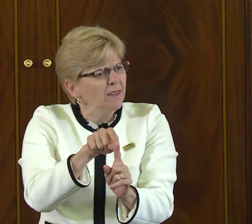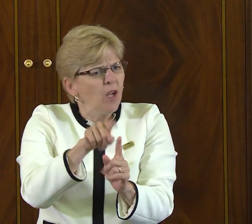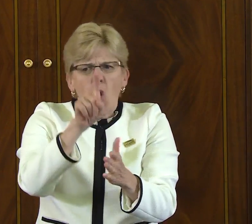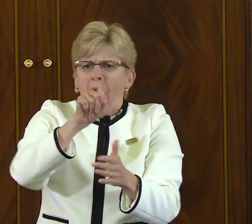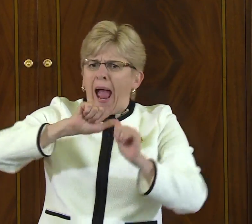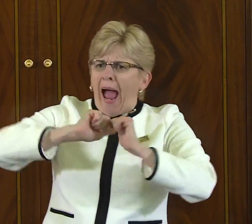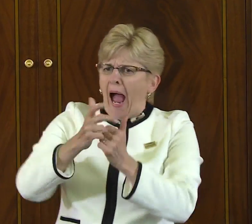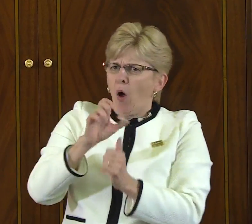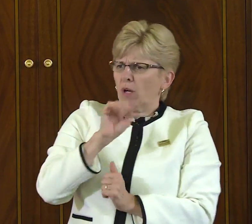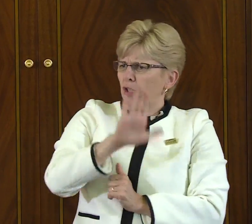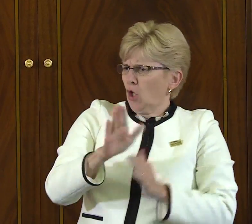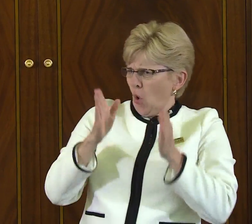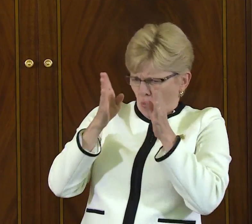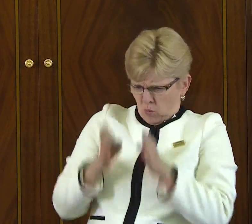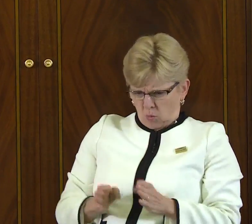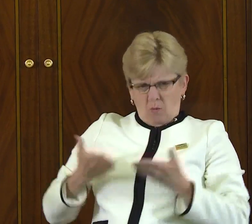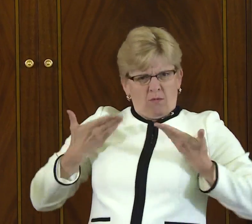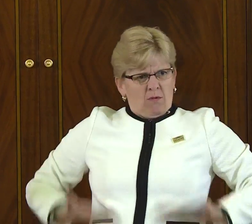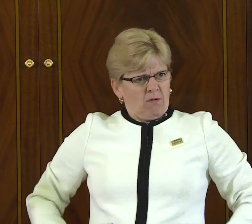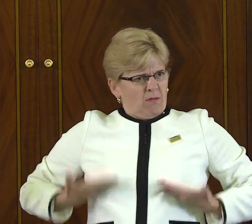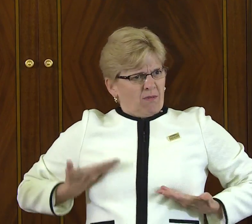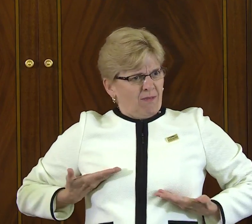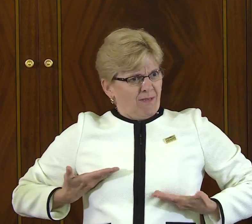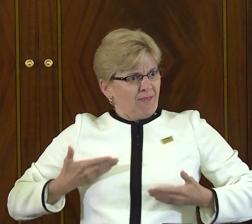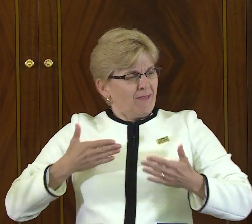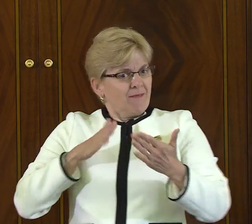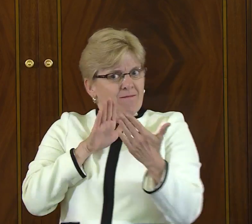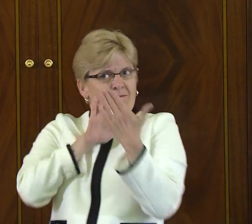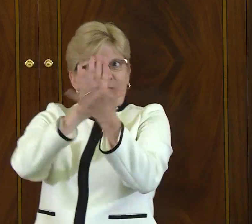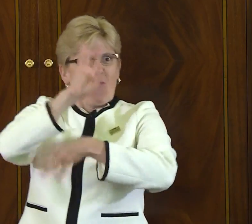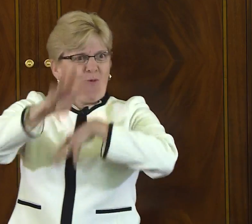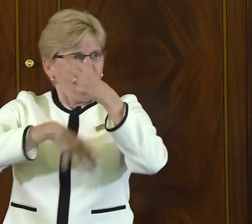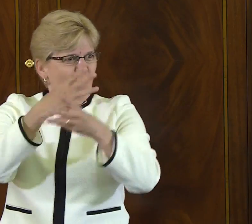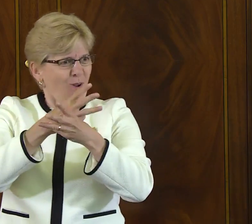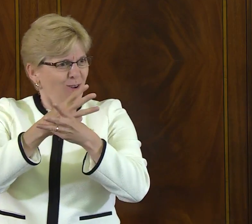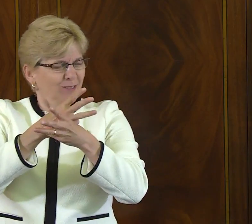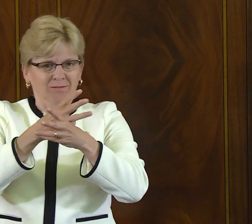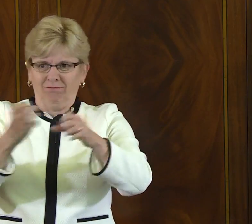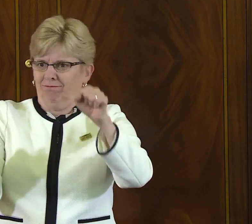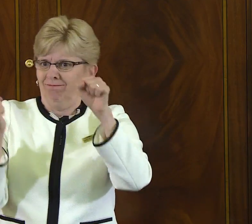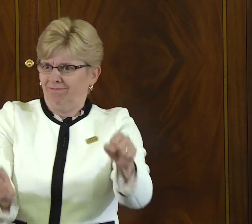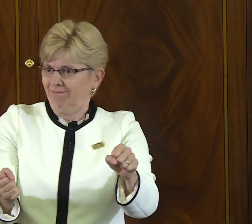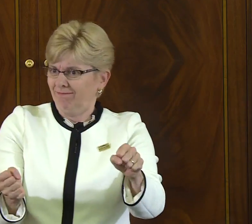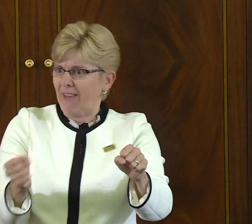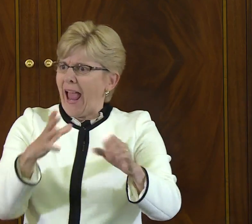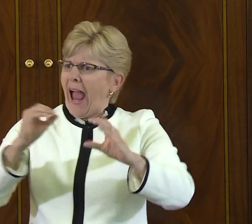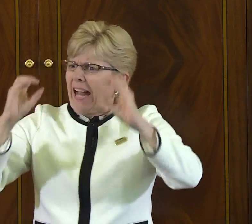without paying attention to that person's unique way of being and what they uniquely bring to the world.